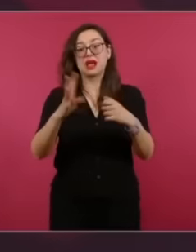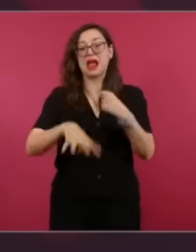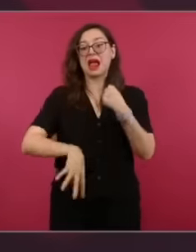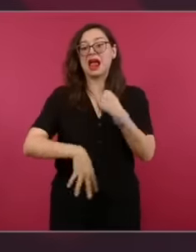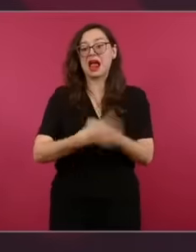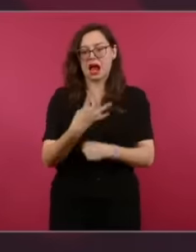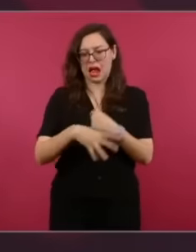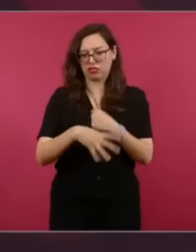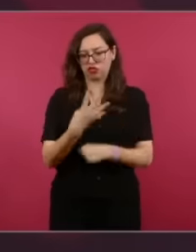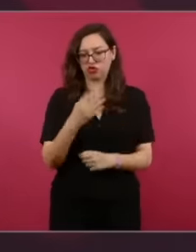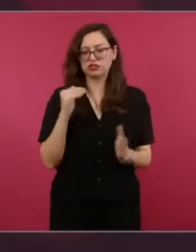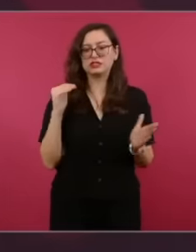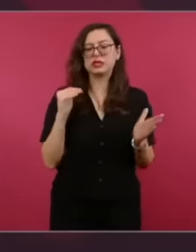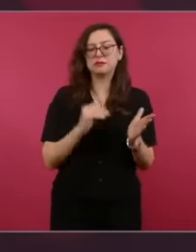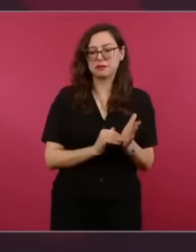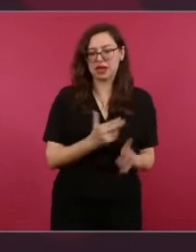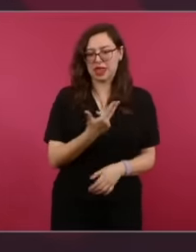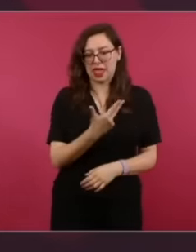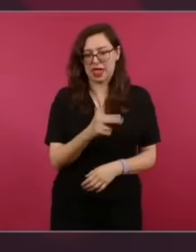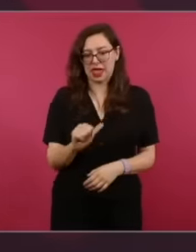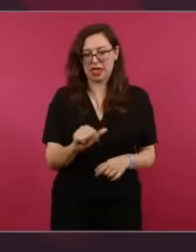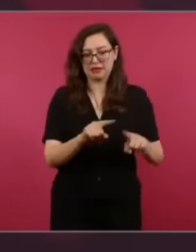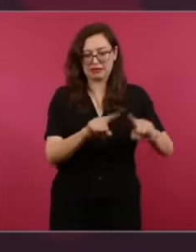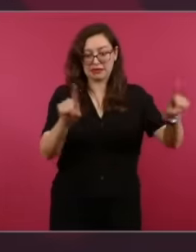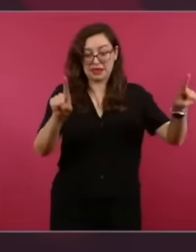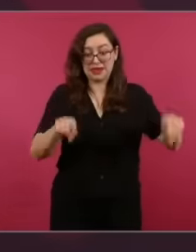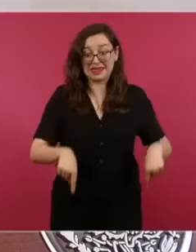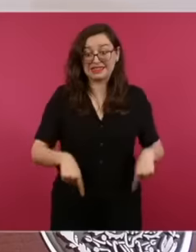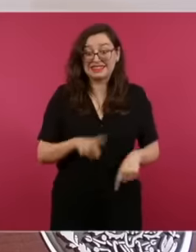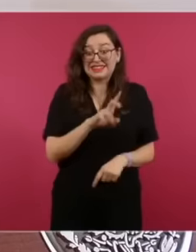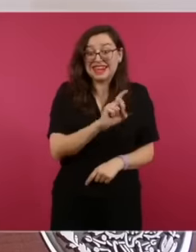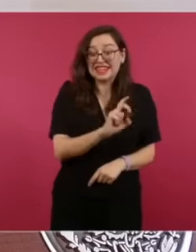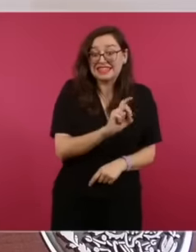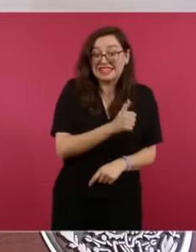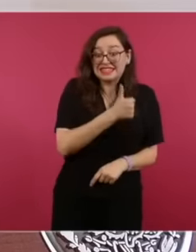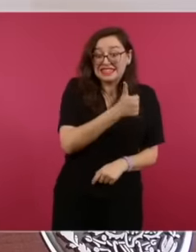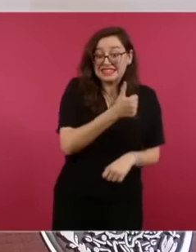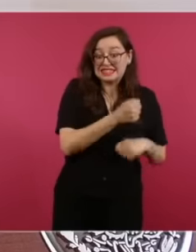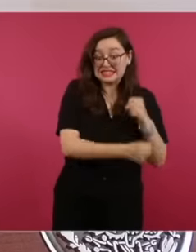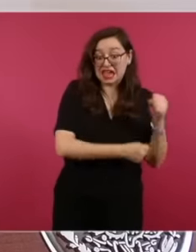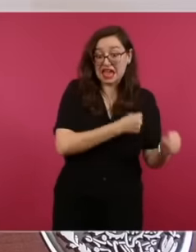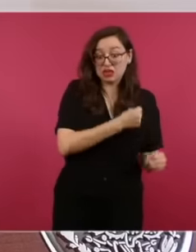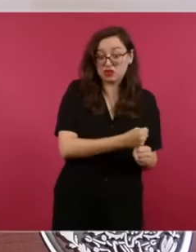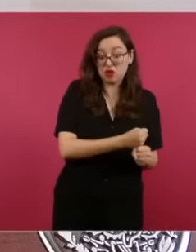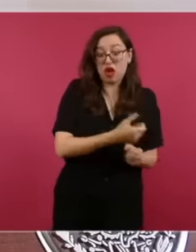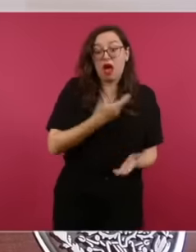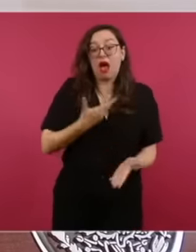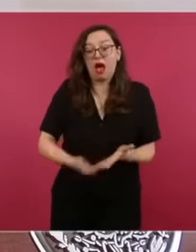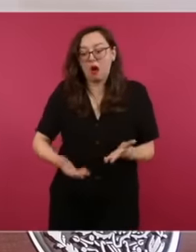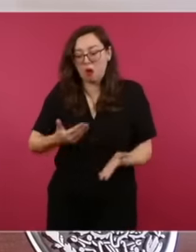hectares of risk we are going to leave More than 100,000 hectares of